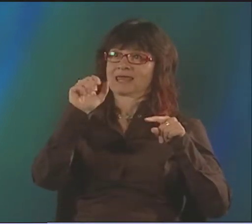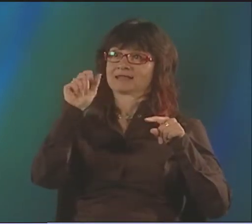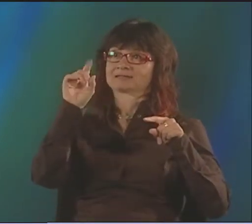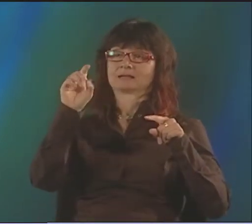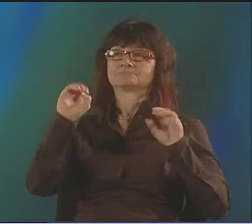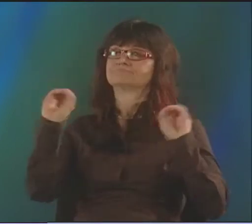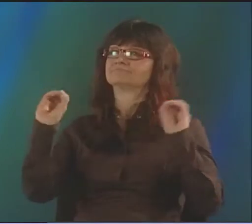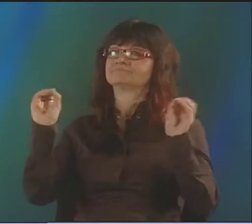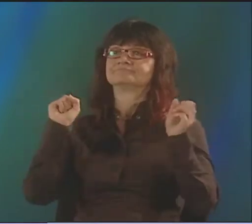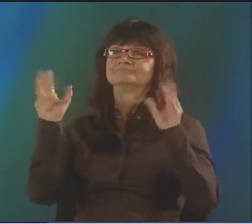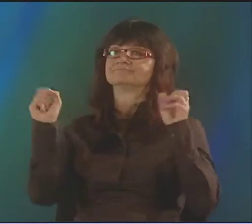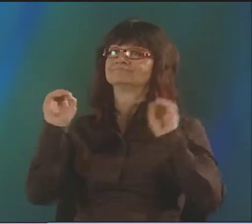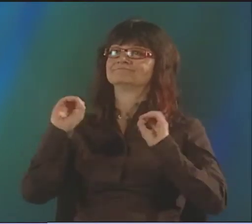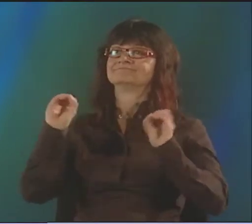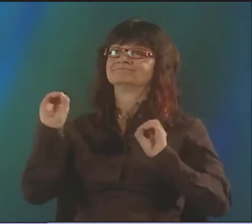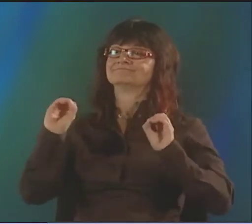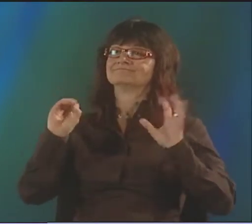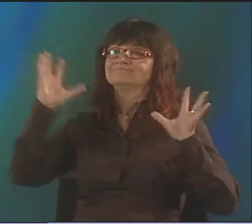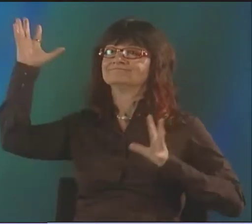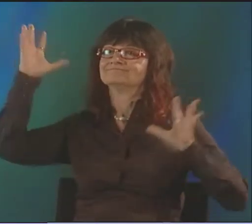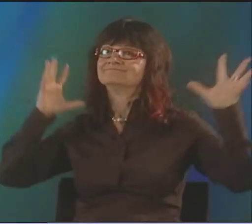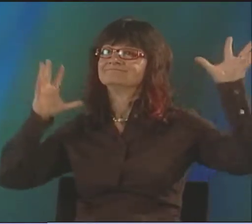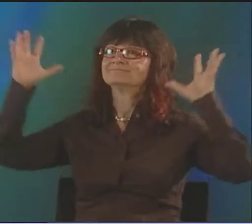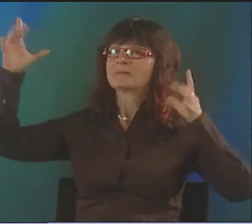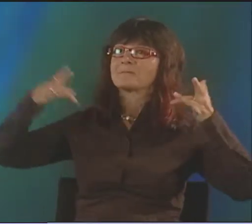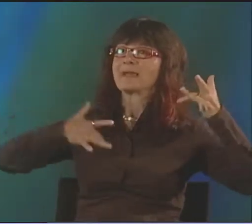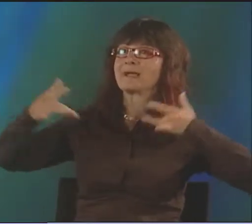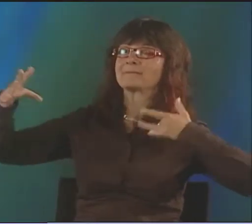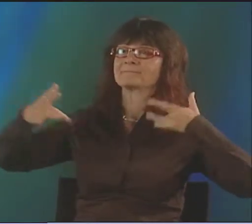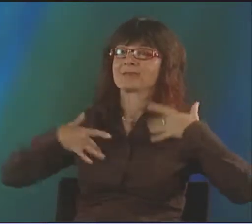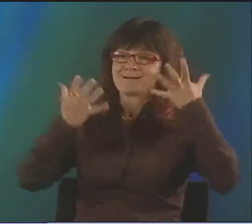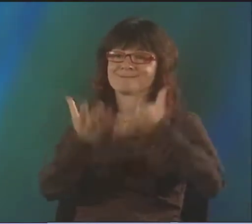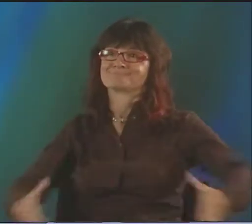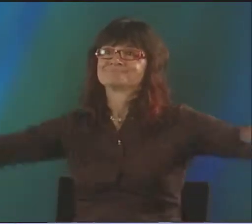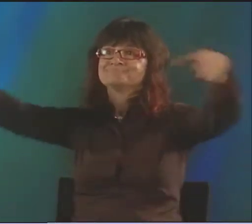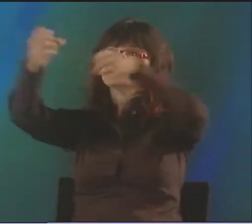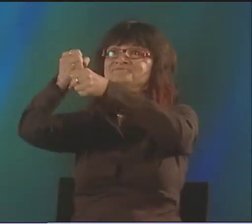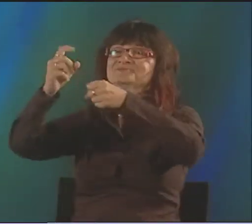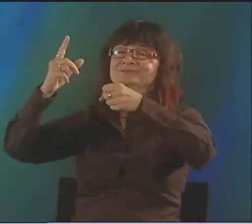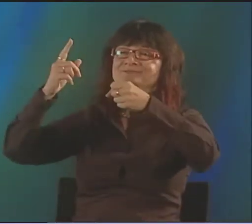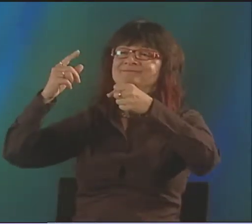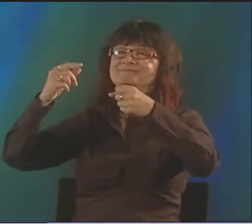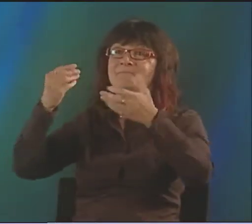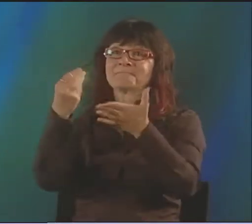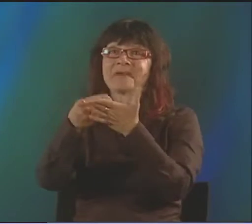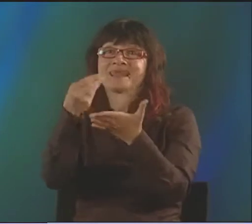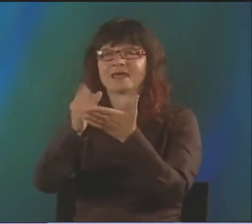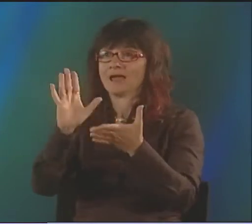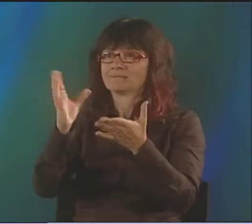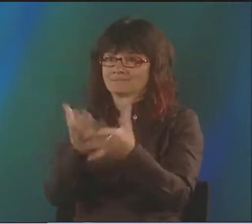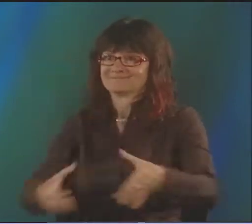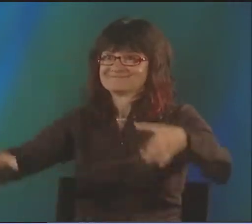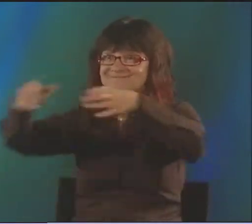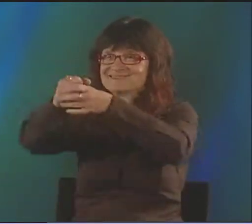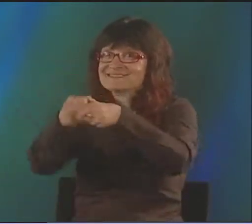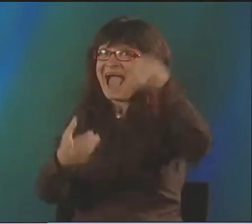COMMEDIA DELL'ARTE. THERE'S NO DIALOGUE IN THAT. IT'S ALL BODY MOVEMENT. IT'S ALL MIME. LIKE, IF YOU WERE GONNA TALK ABOUT MONEY,